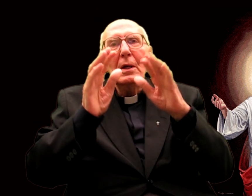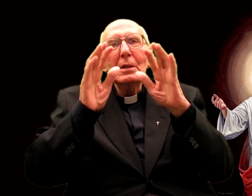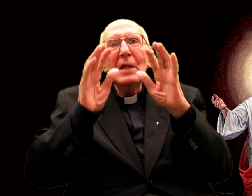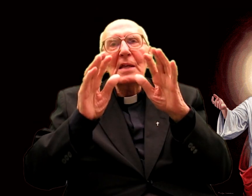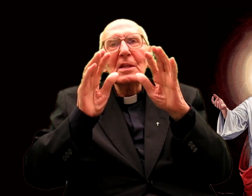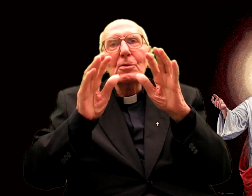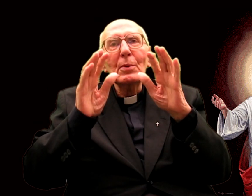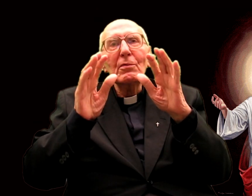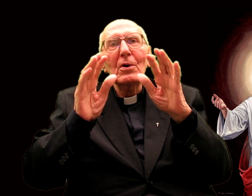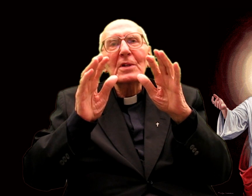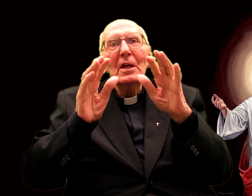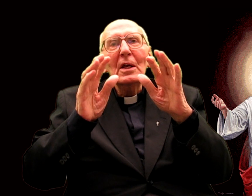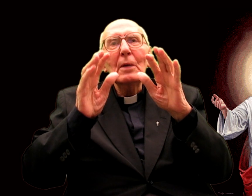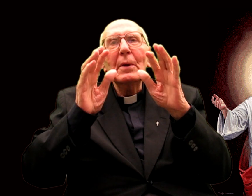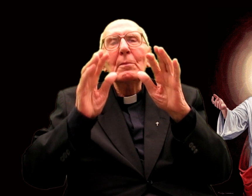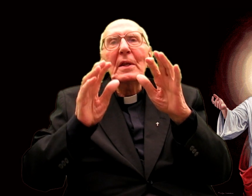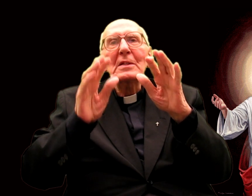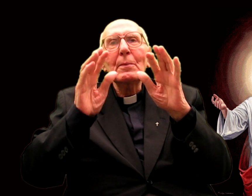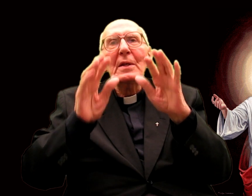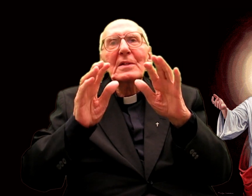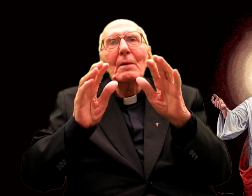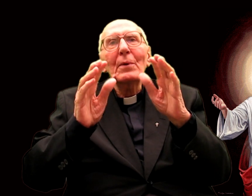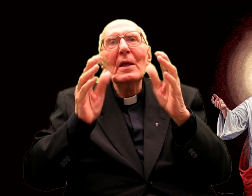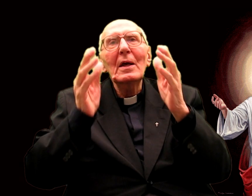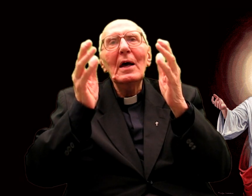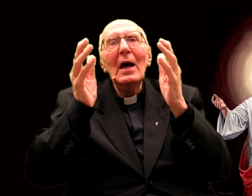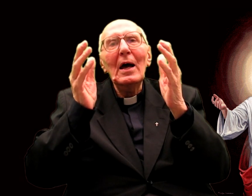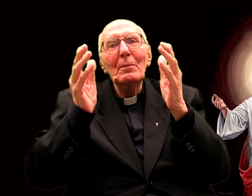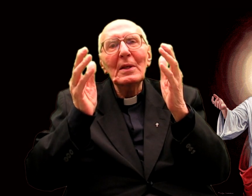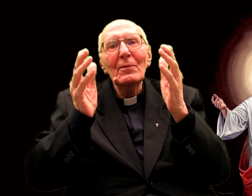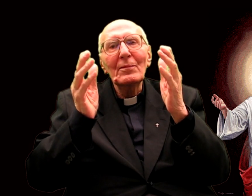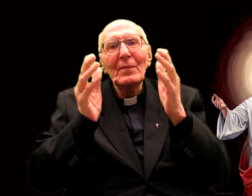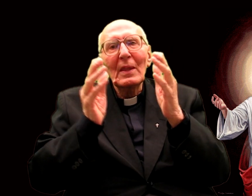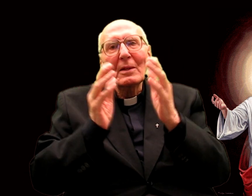descend upon you and remain forever. - Amen